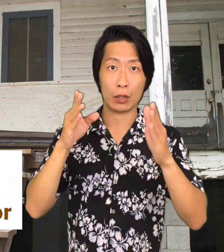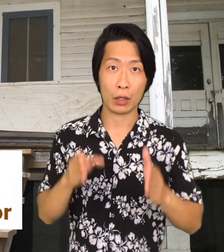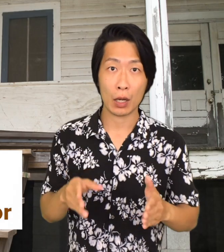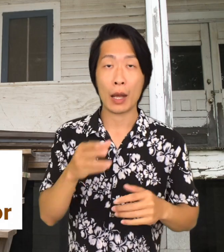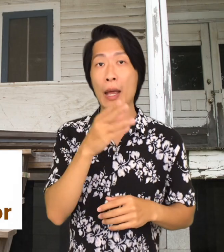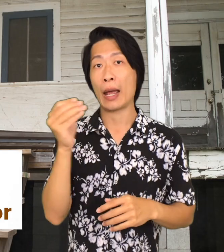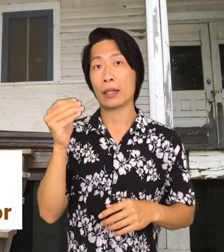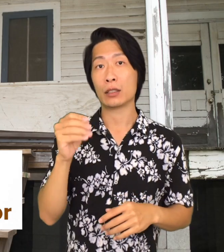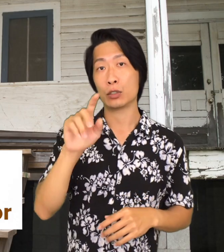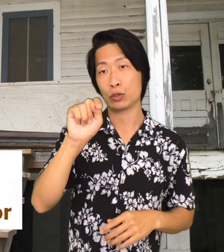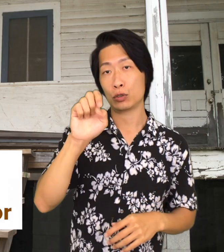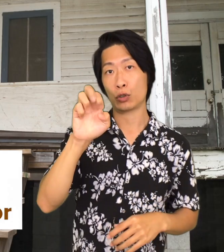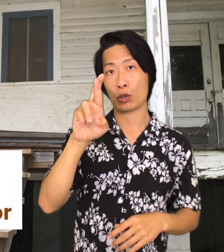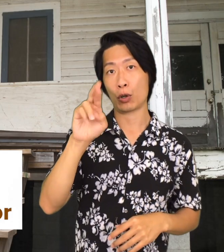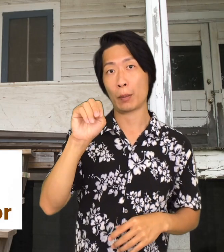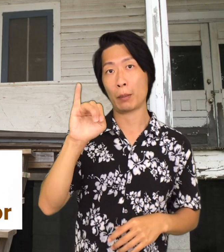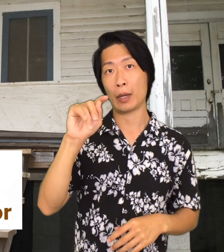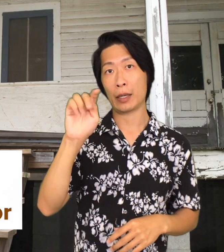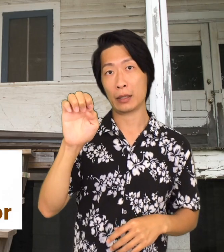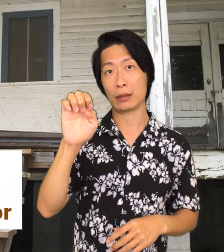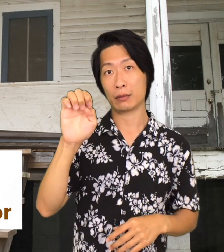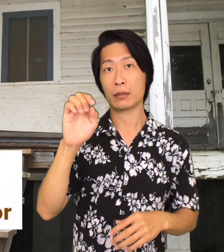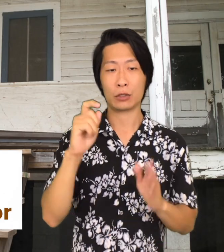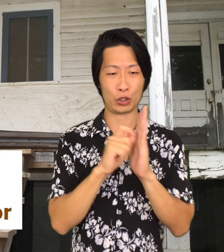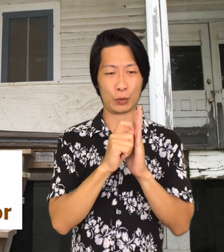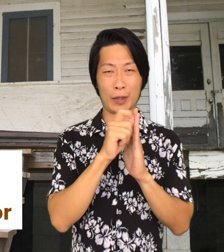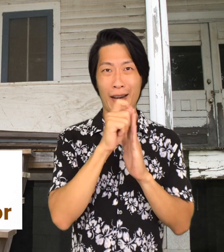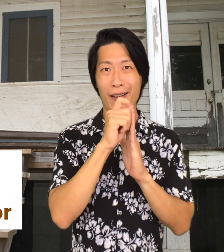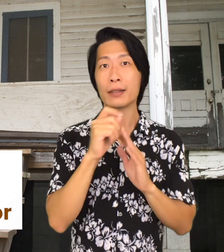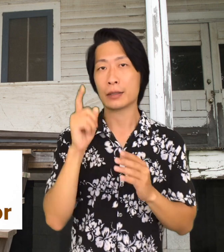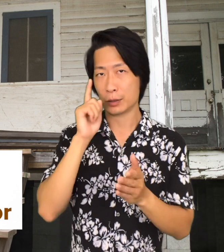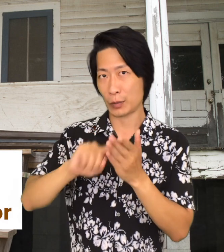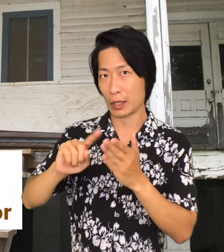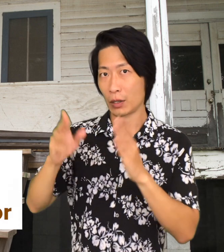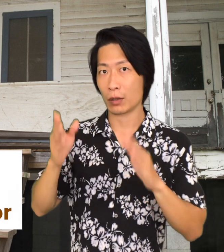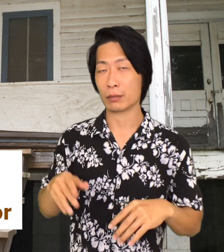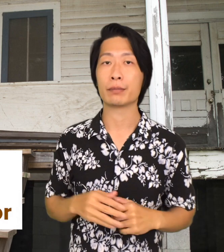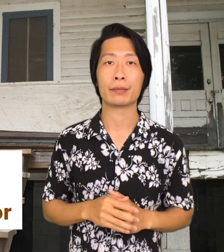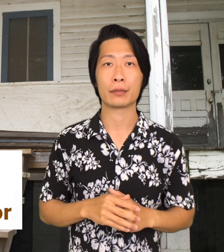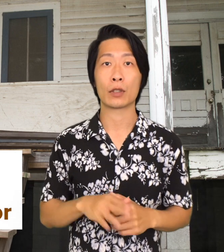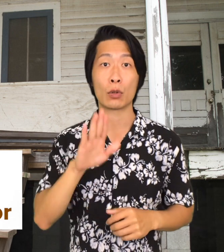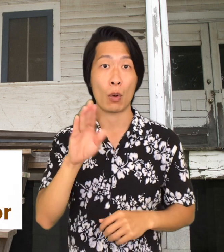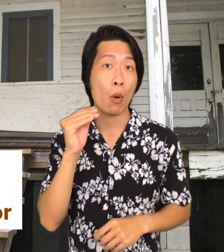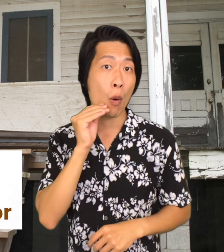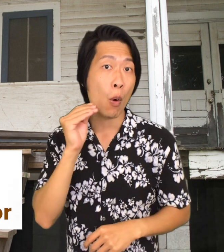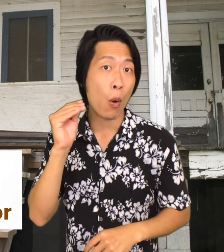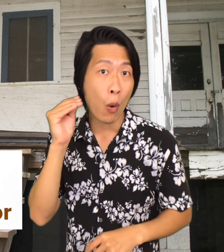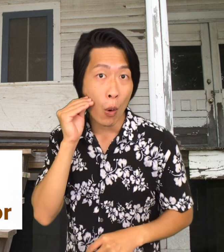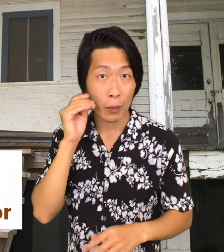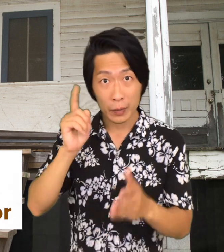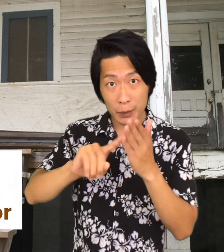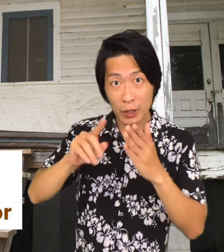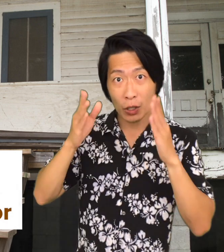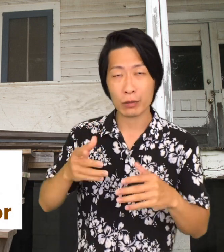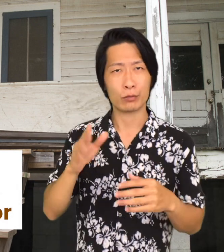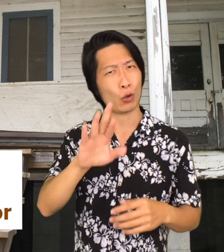your home inspector and termite inspector. Your home inspector is going to be your best friend.